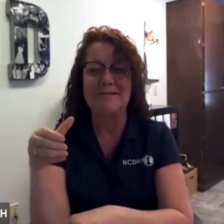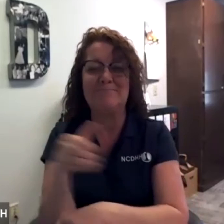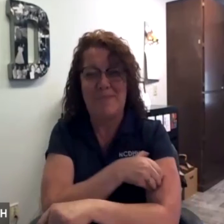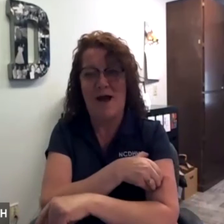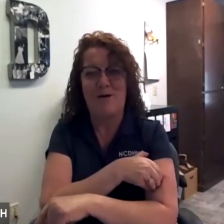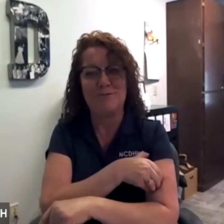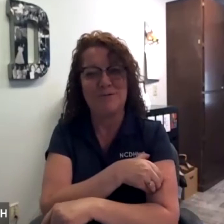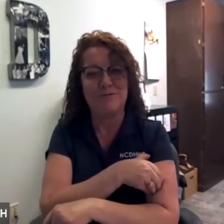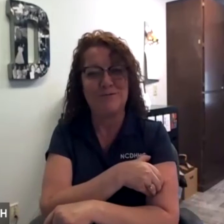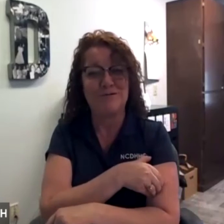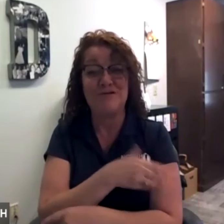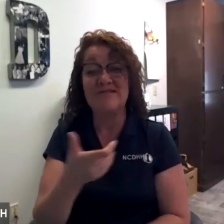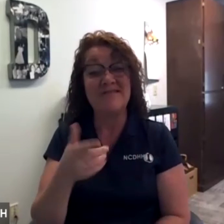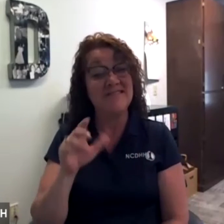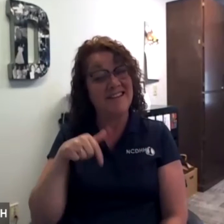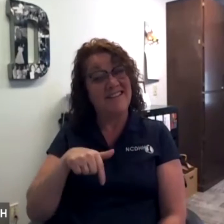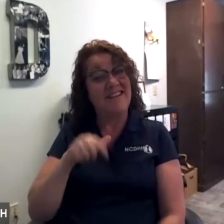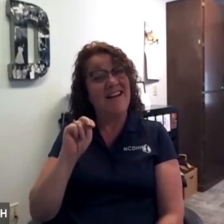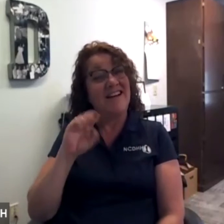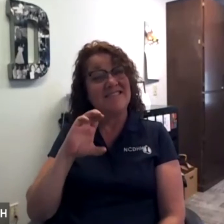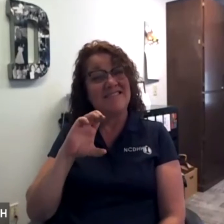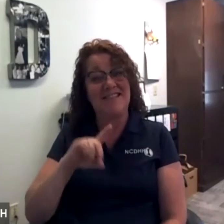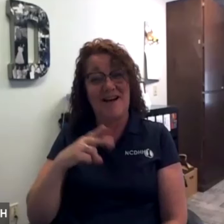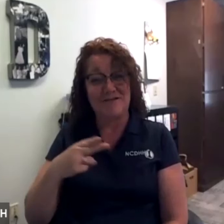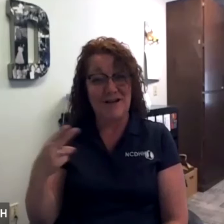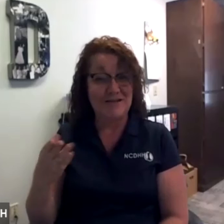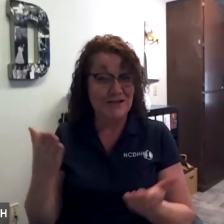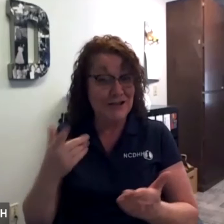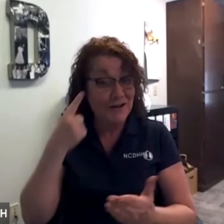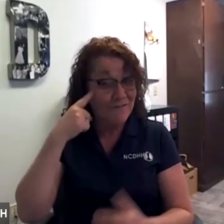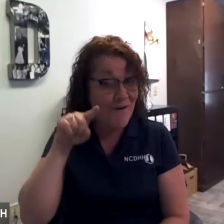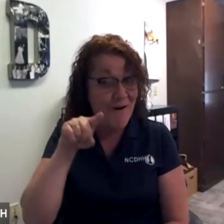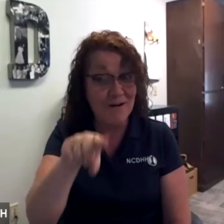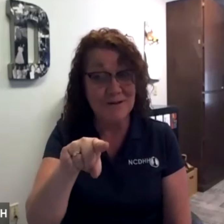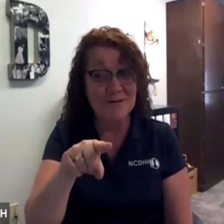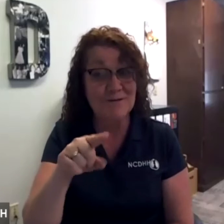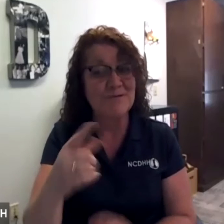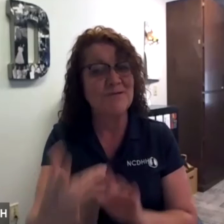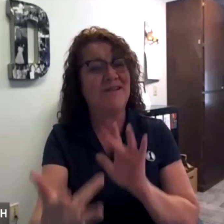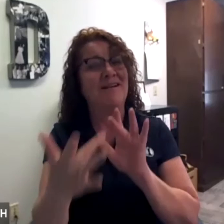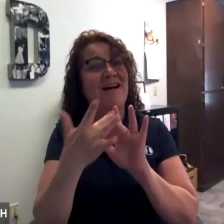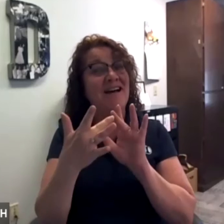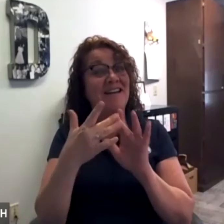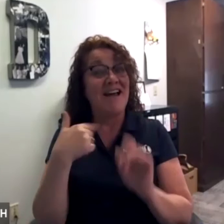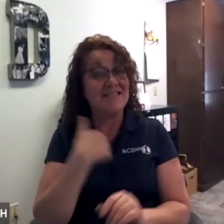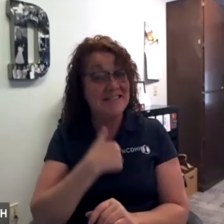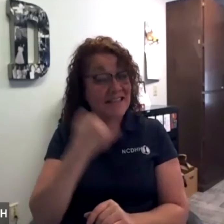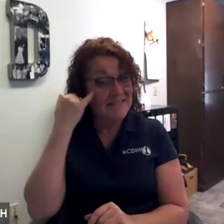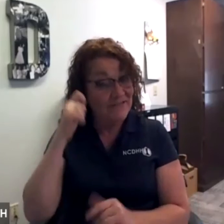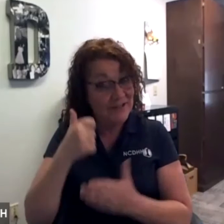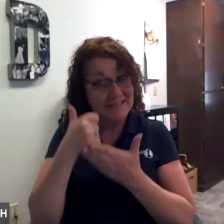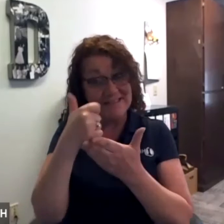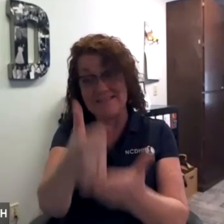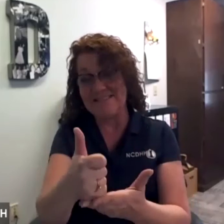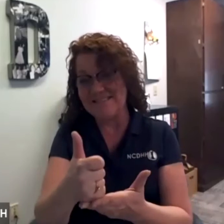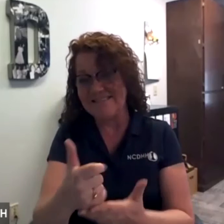Knowledge is power. Here at NCDHH we're here for you! pPease contact us